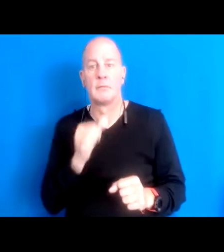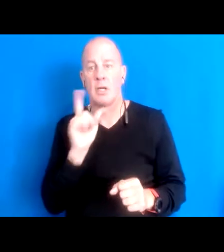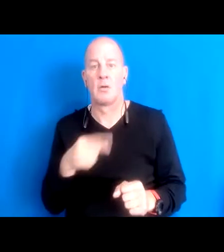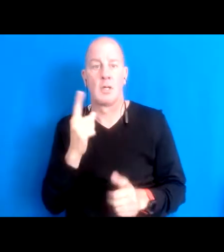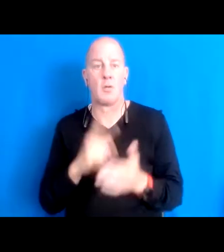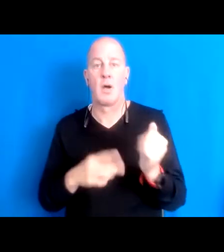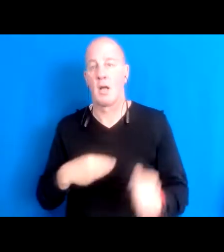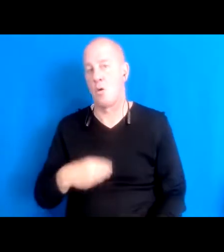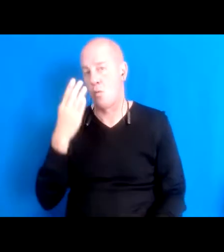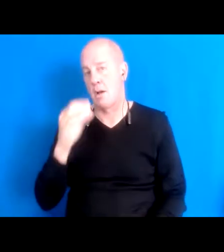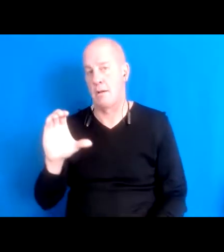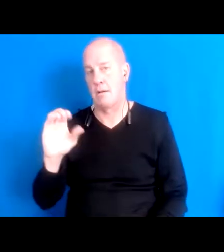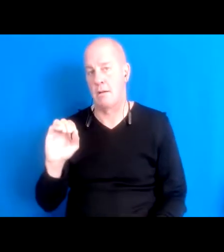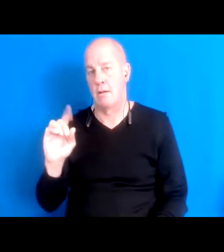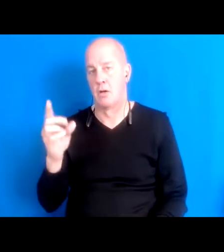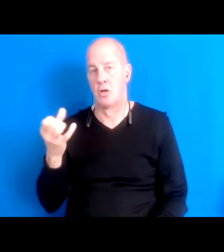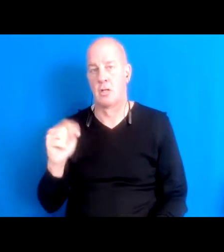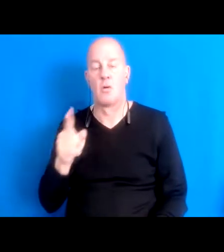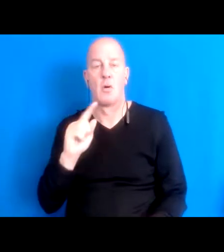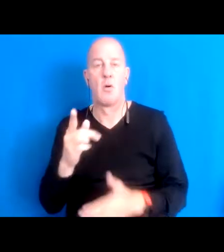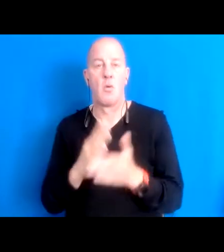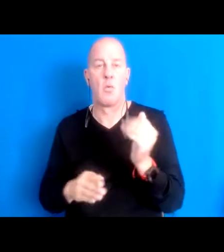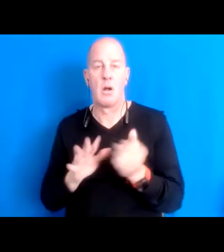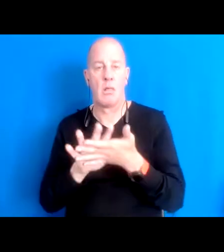16:06:33 abstract alienated process would otherwise like us to to believe.